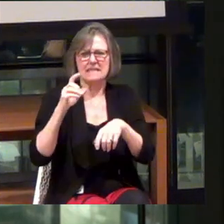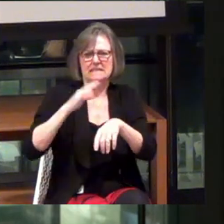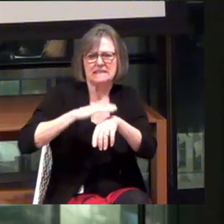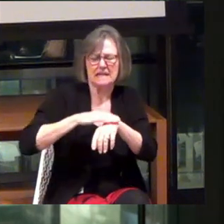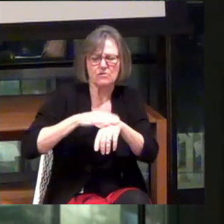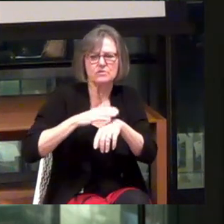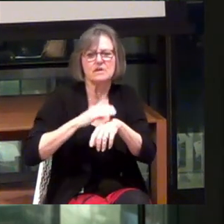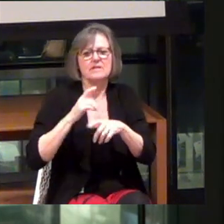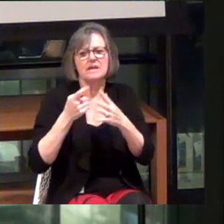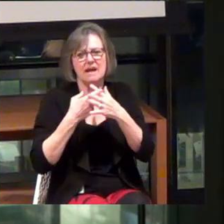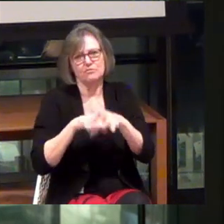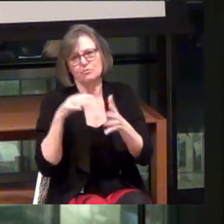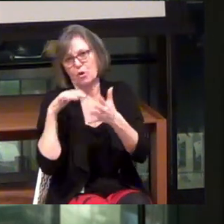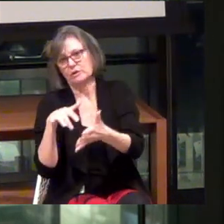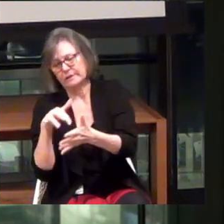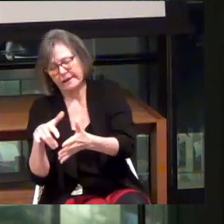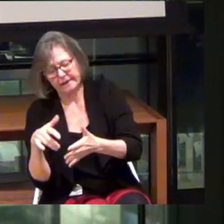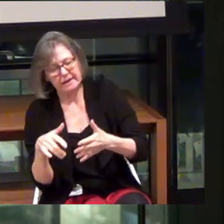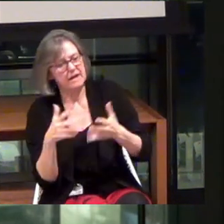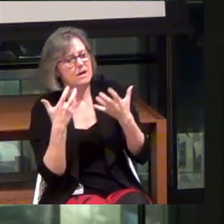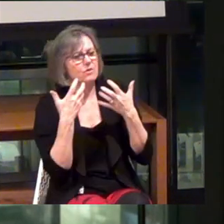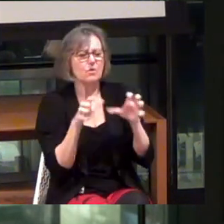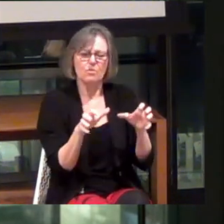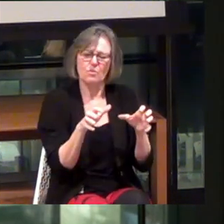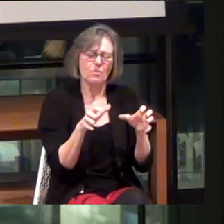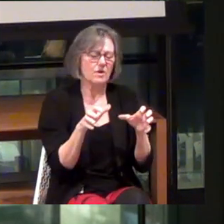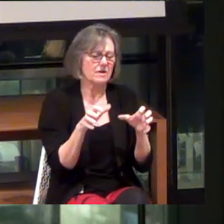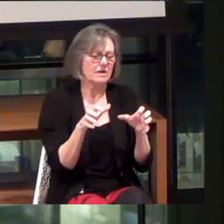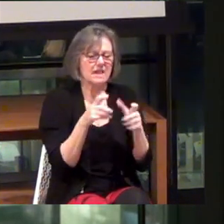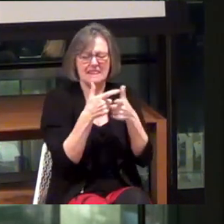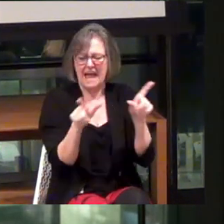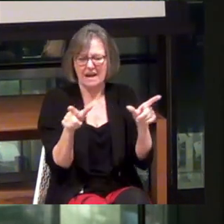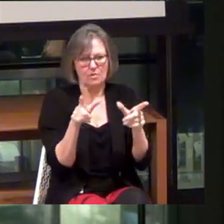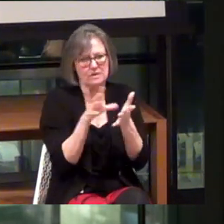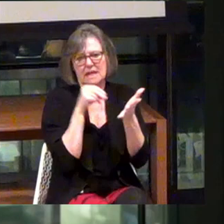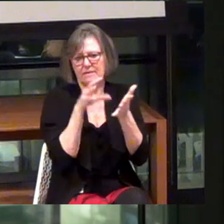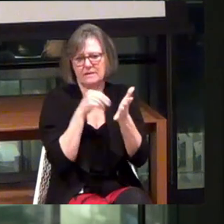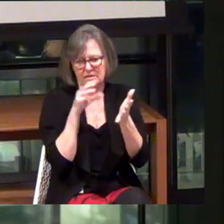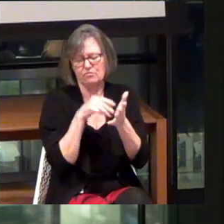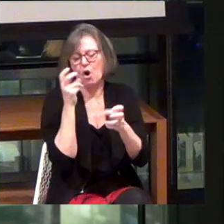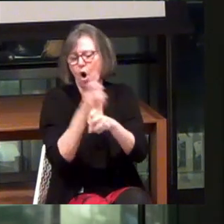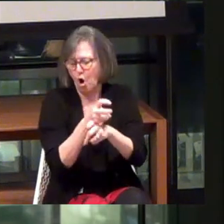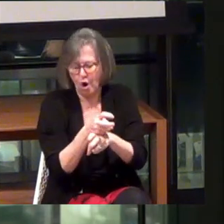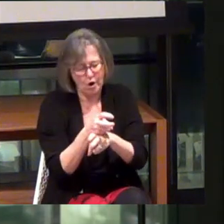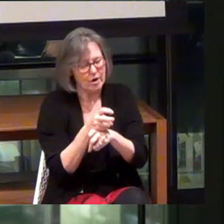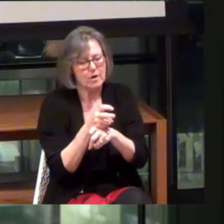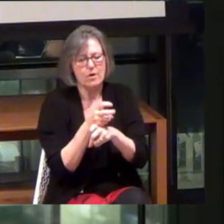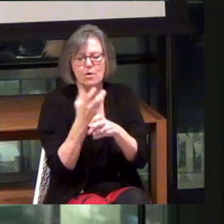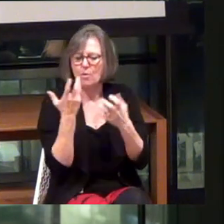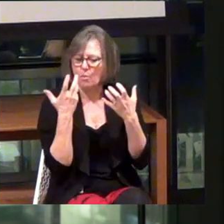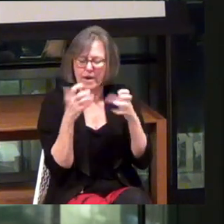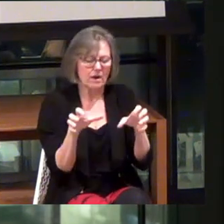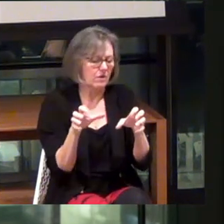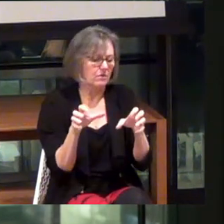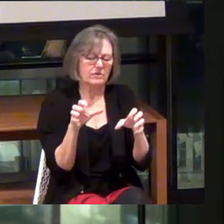actually have to start studying. And we don't want to make -- language acquisition is really hard. We don't want to go that product route.